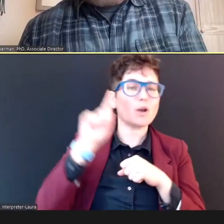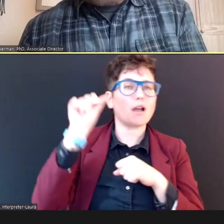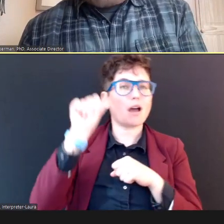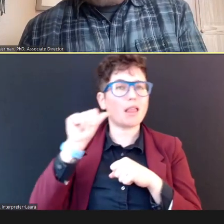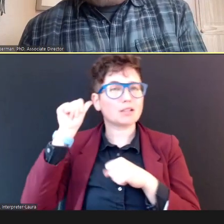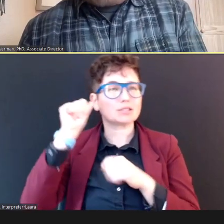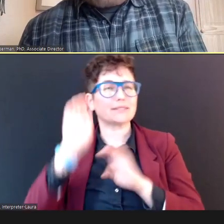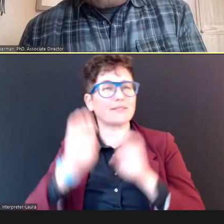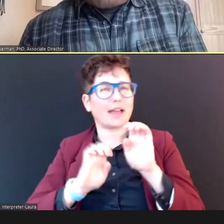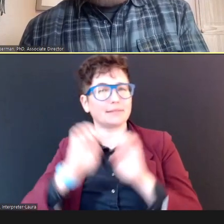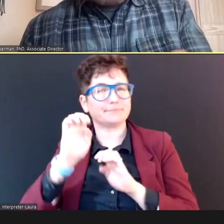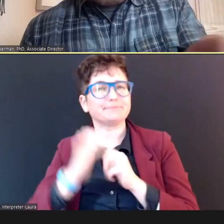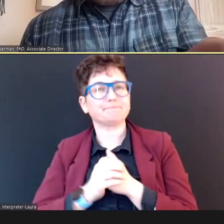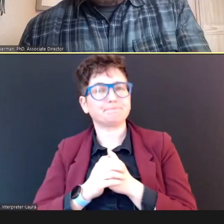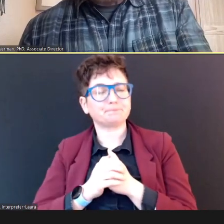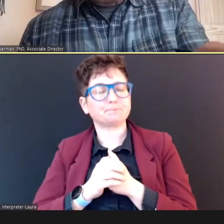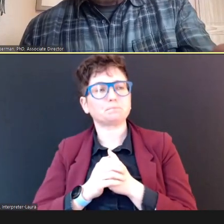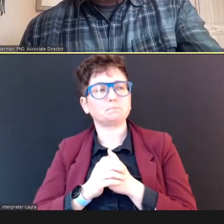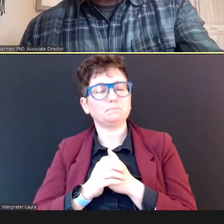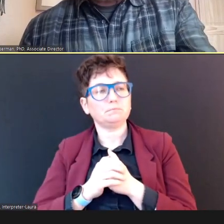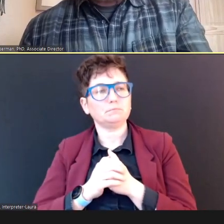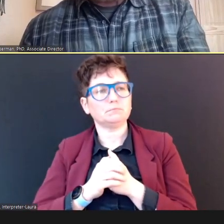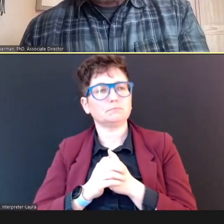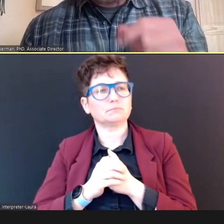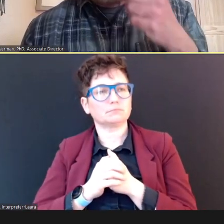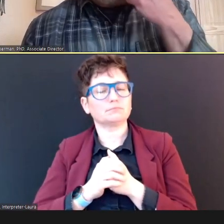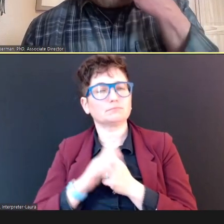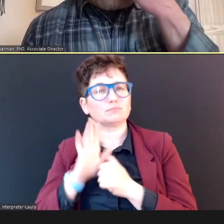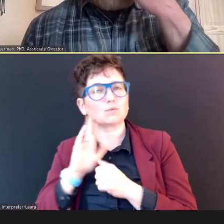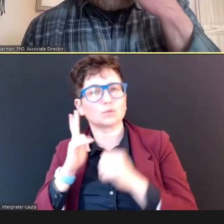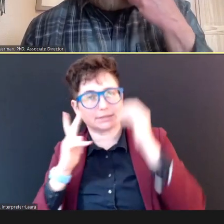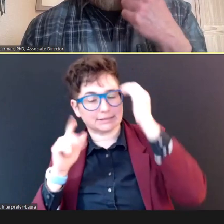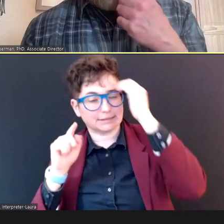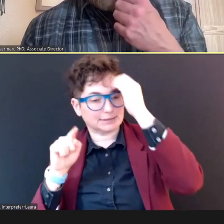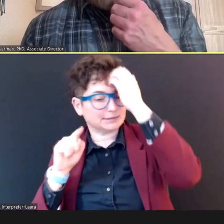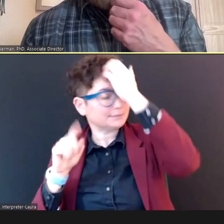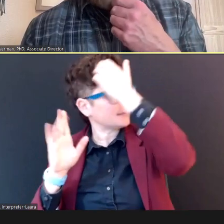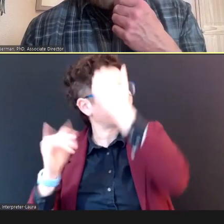So, you'll see, in that referral letters, sharing results